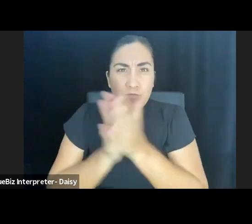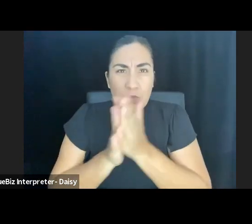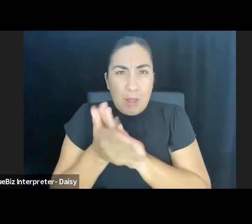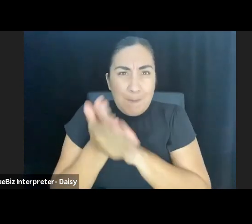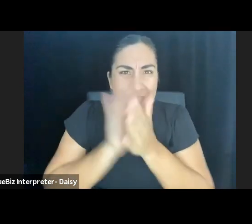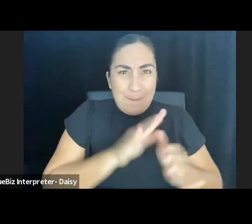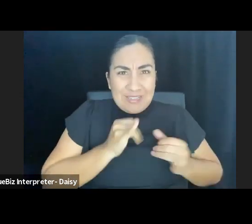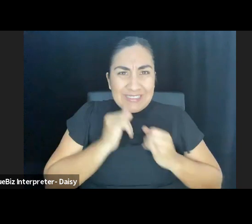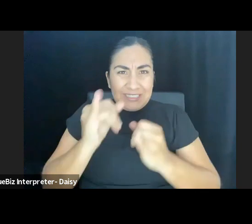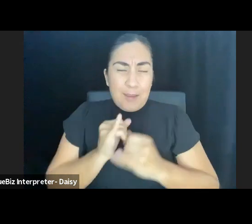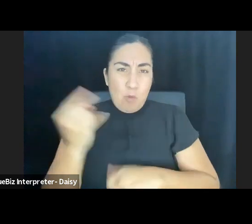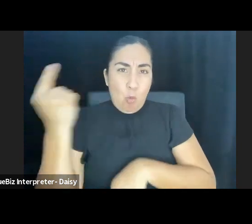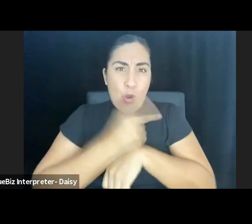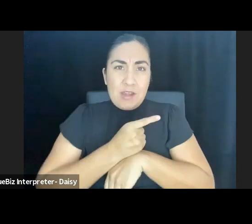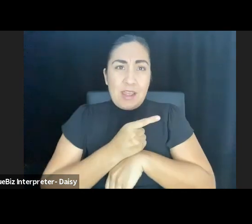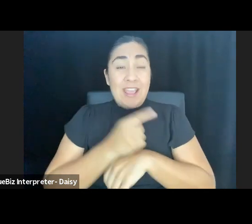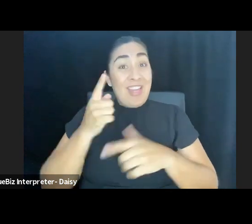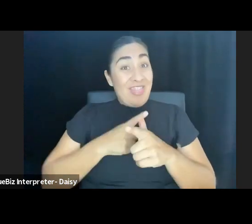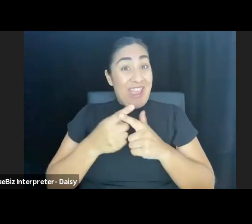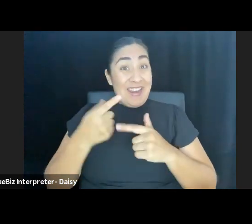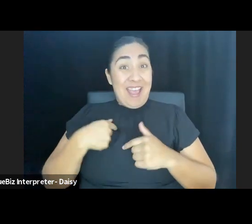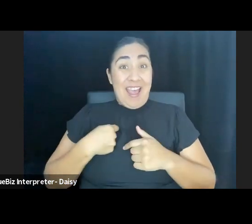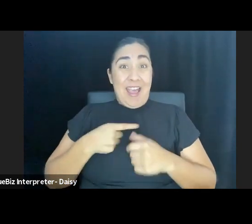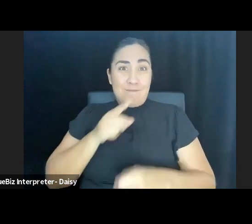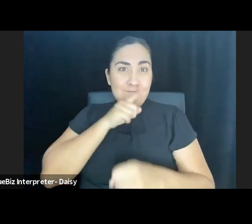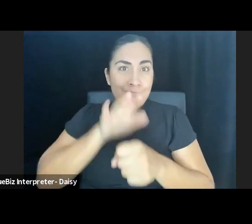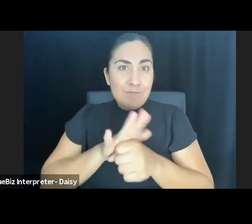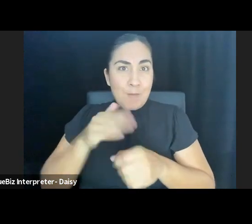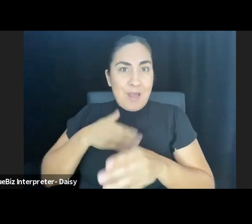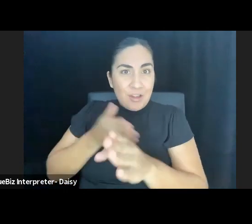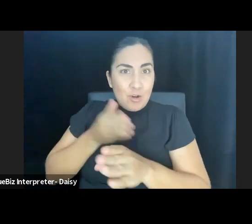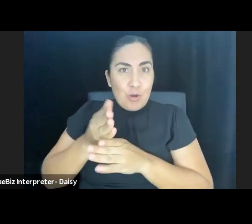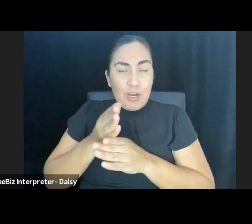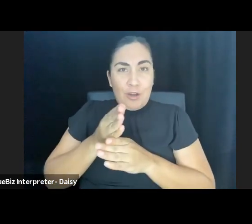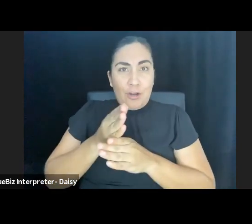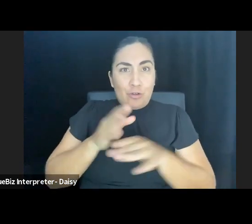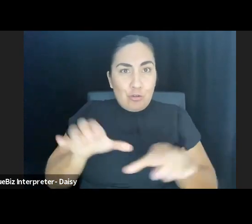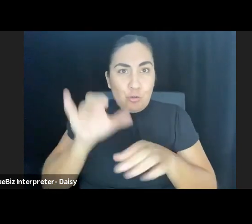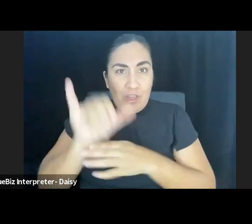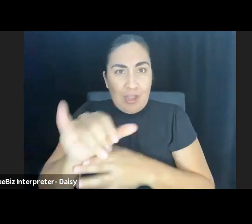I then dedicated my career to learning how to do that. I was taught that the position took leadership,